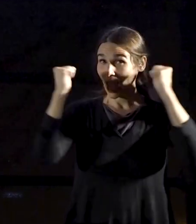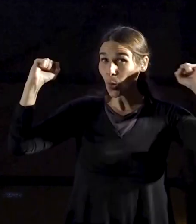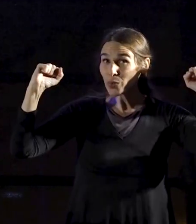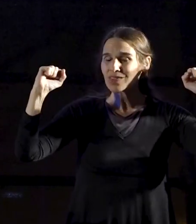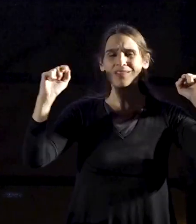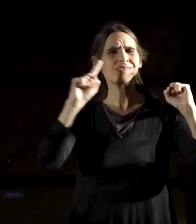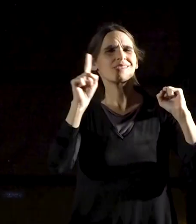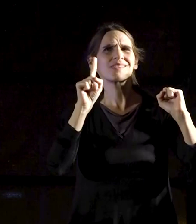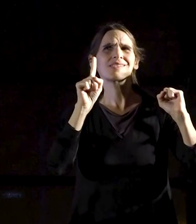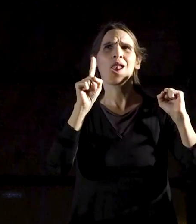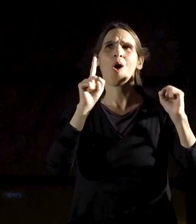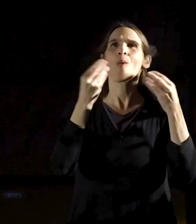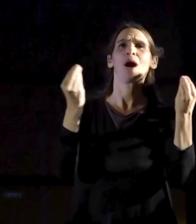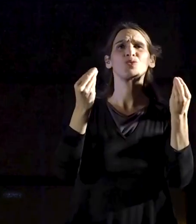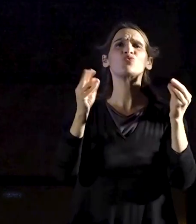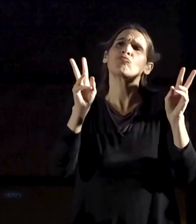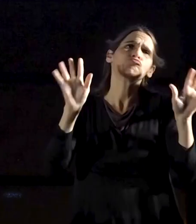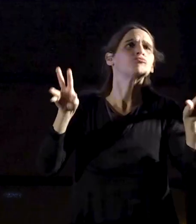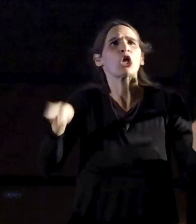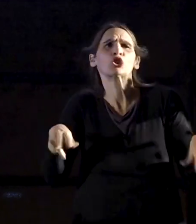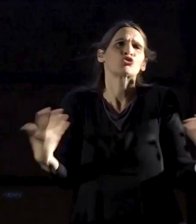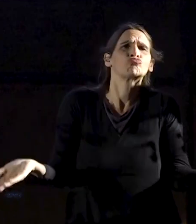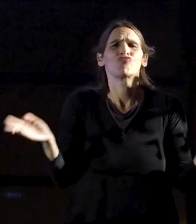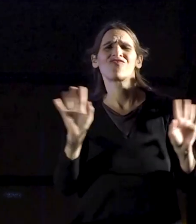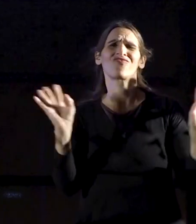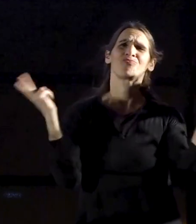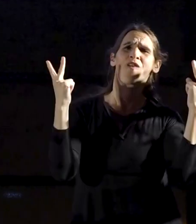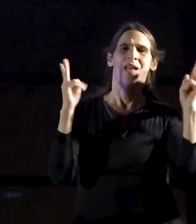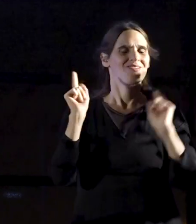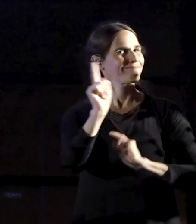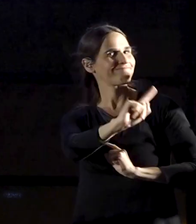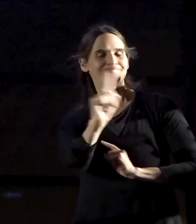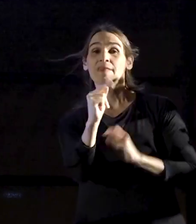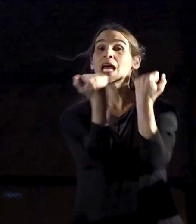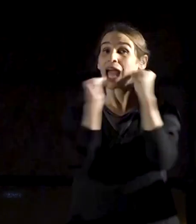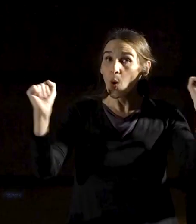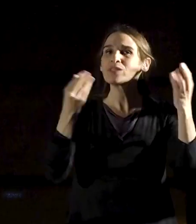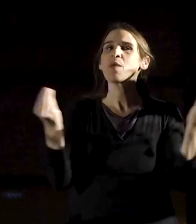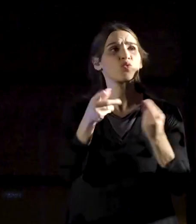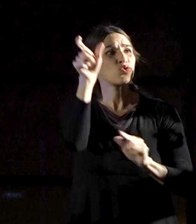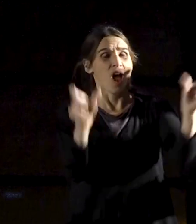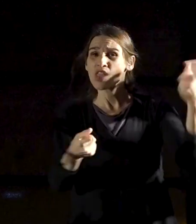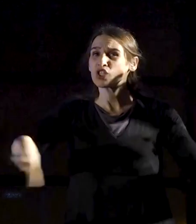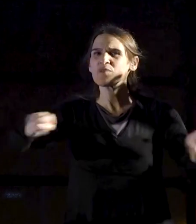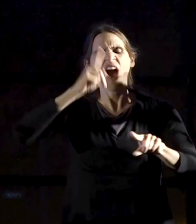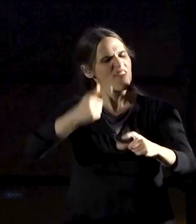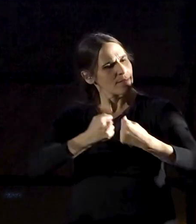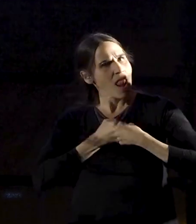freedom is not something that humans have. Freedom is something that humans have to fight for.